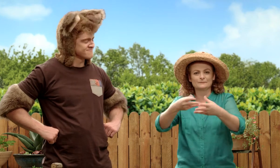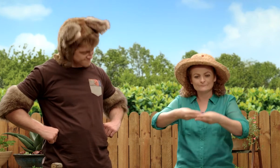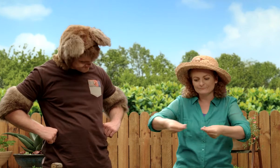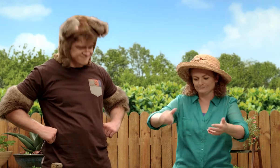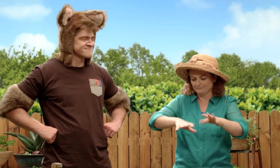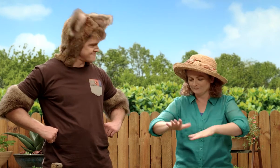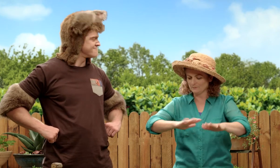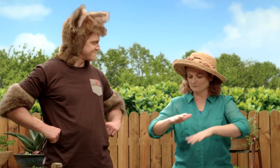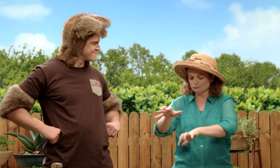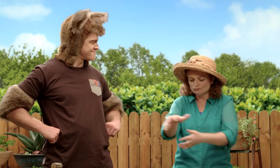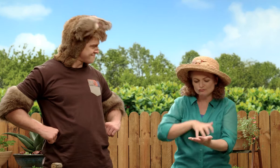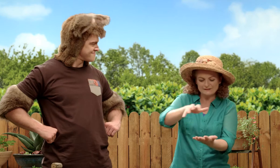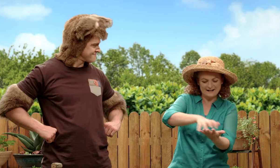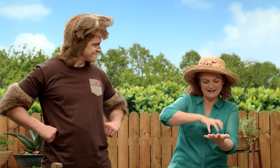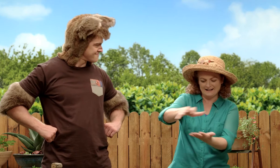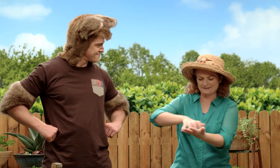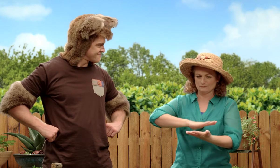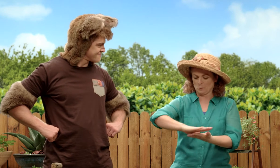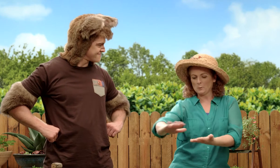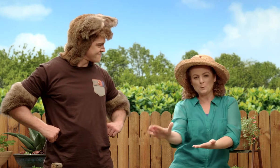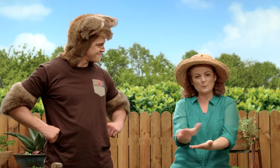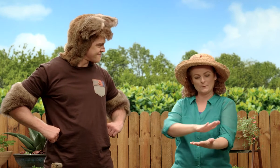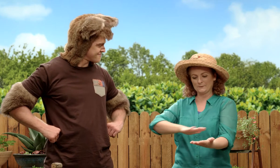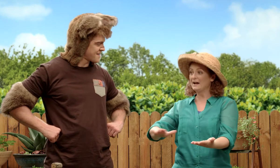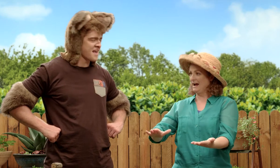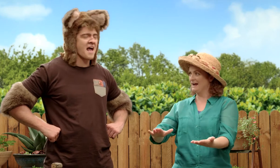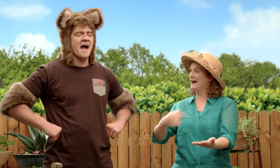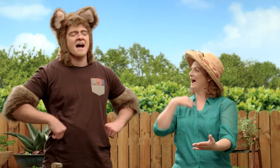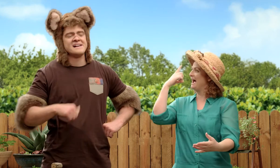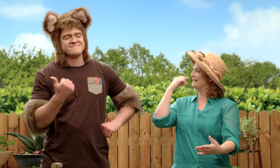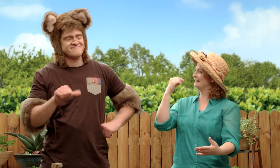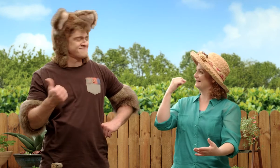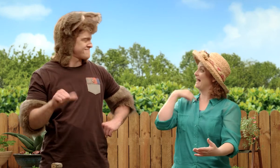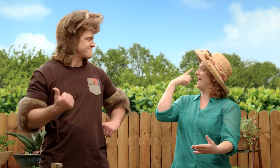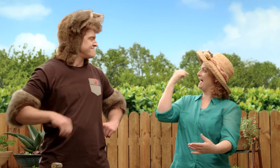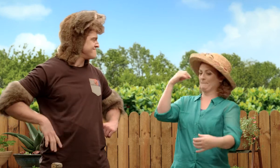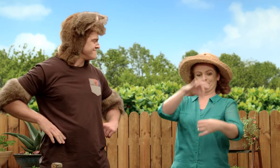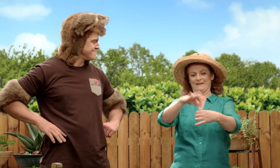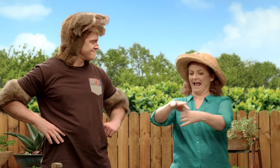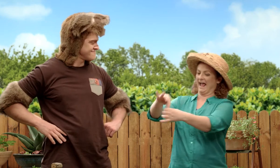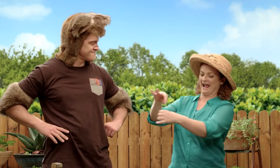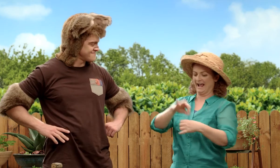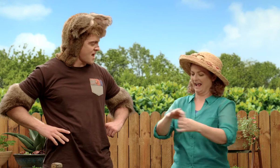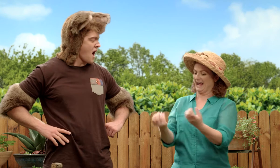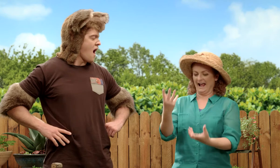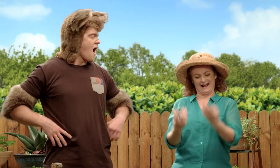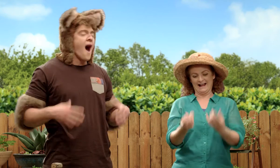We need to break them down and make it nice and smooth. We can use a rake to do that … and then I can plant my vegetable seeds in there.